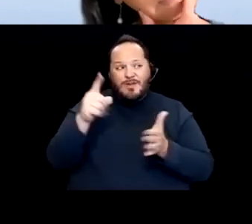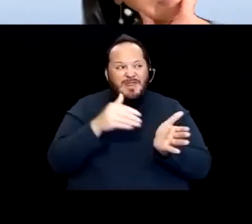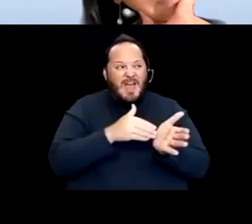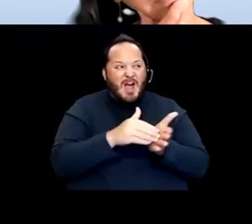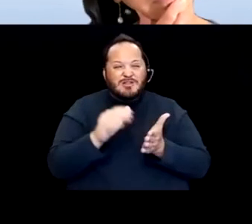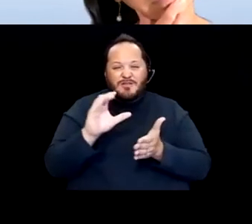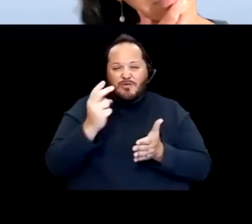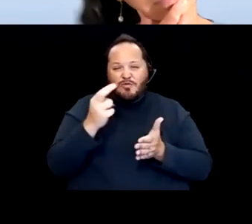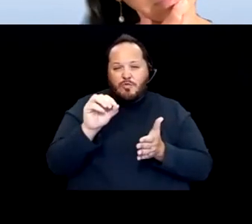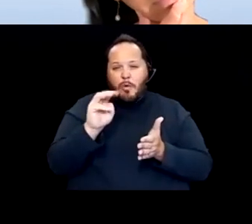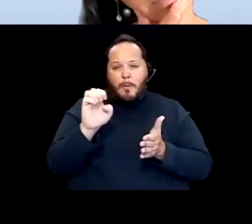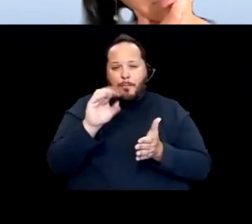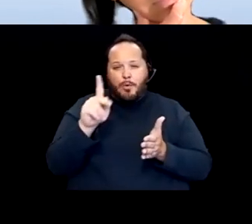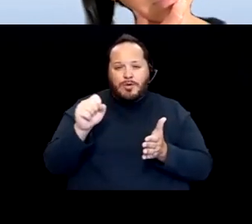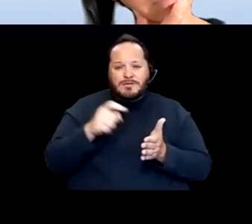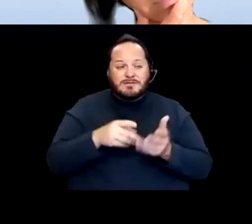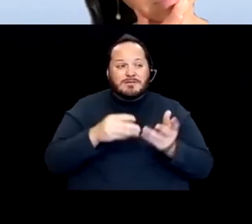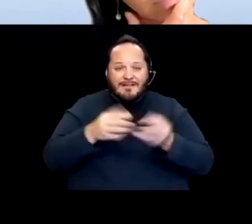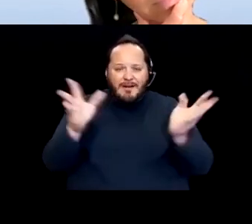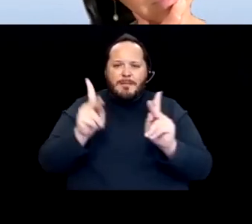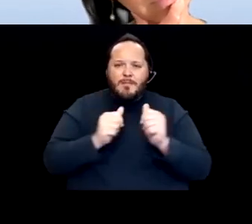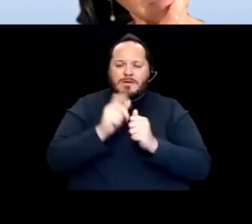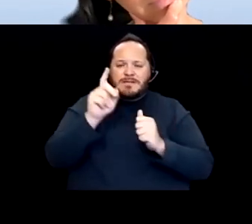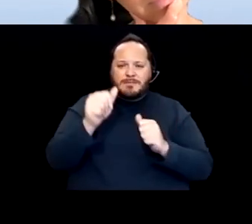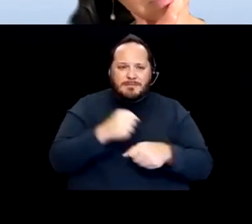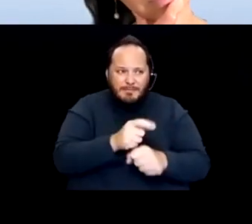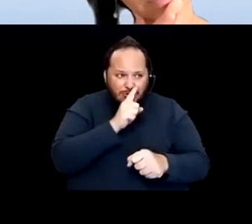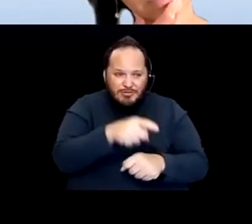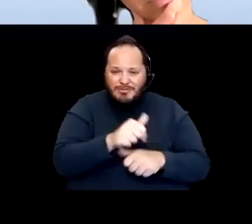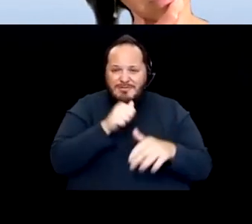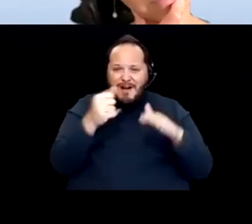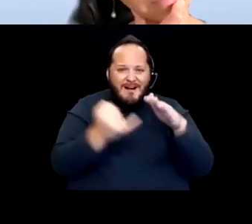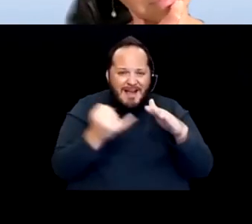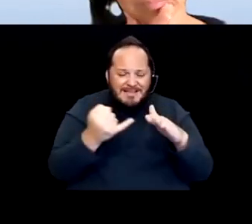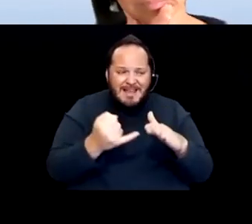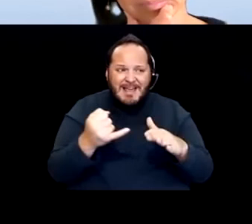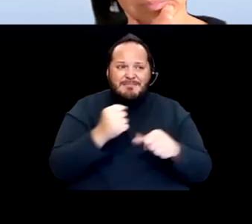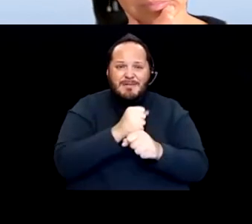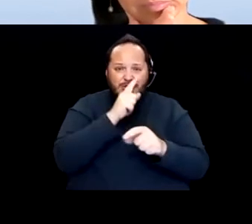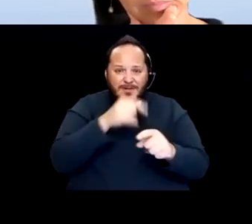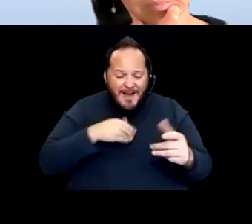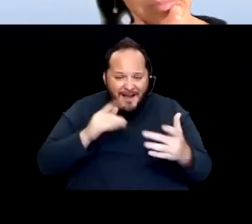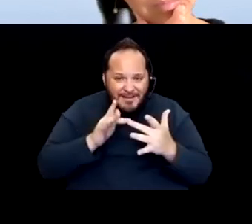to make sure that they were not isolated, that they had internet access. And actually some of our centers